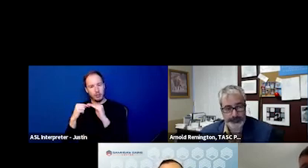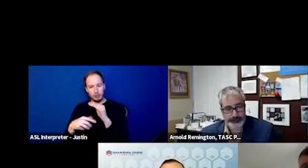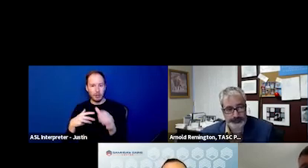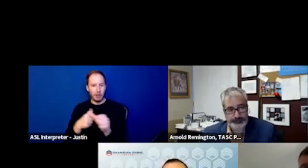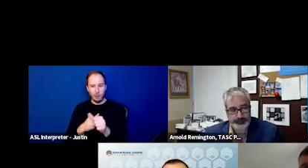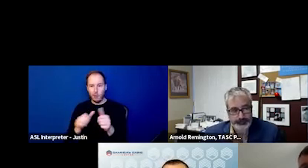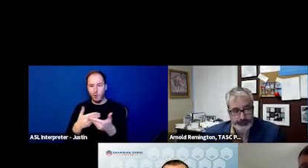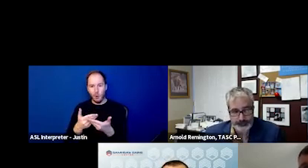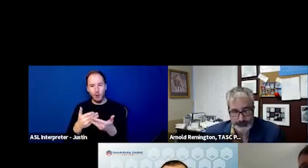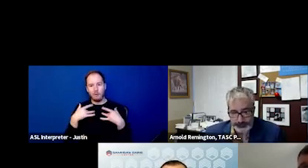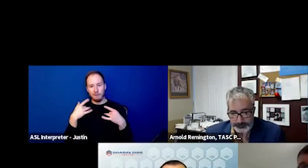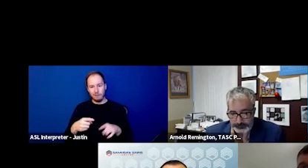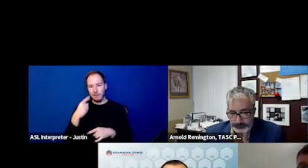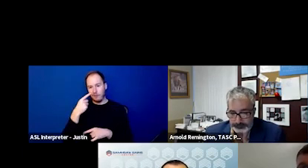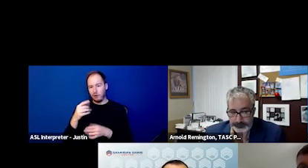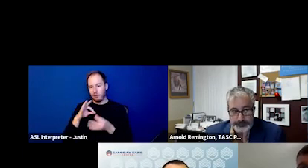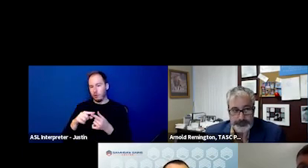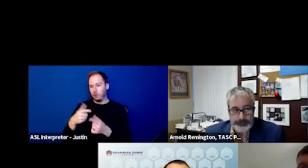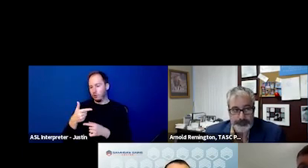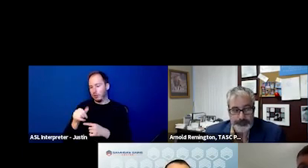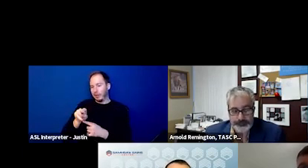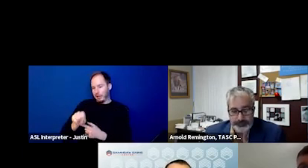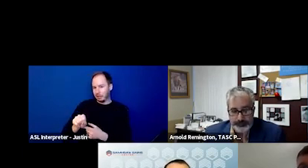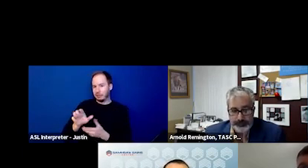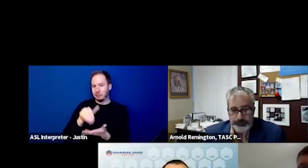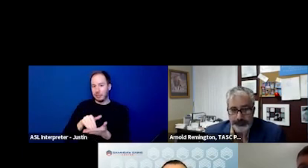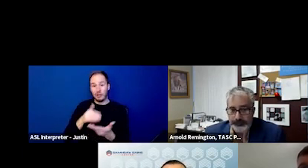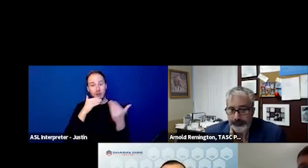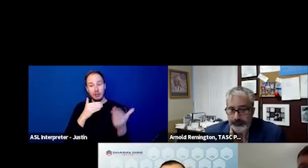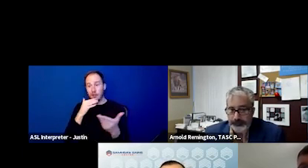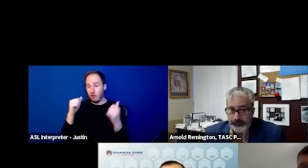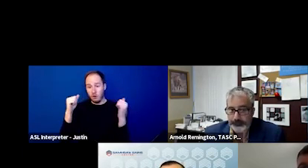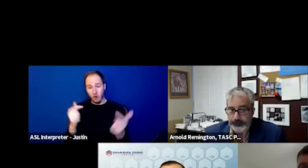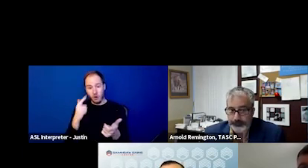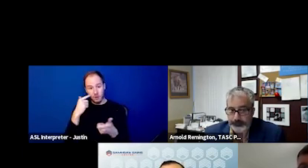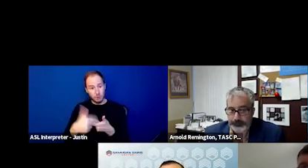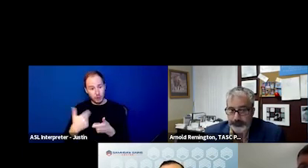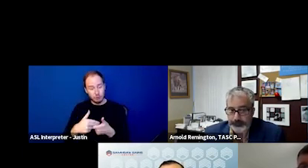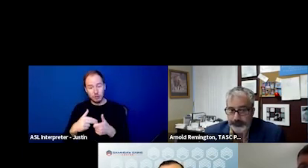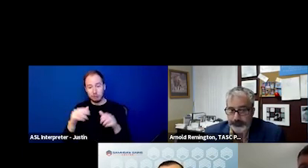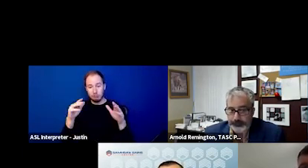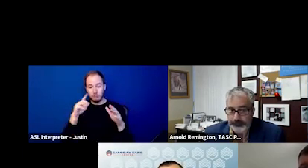with all of the GAINS Center's activities. Thank you again for your participation in today's event.